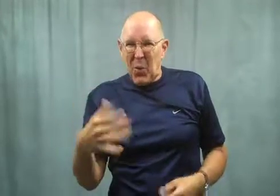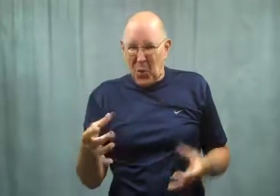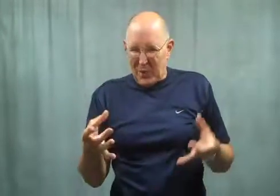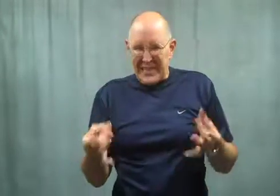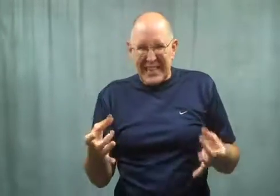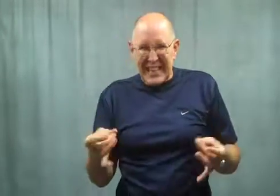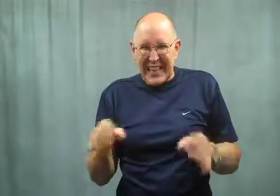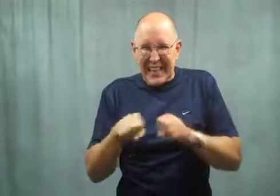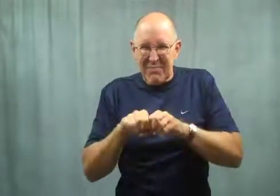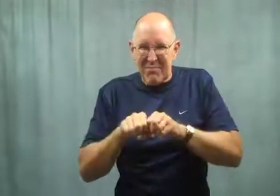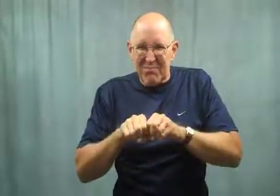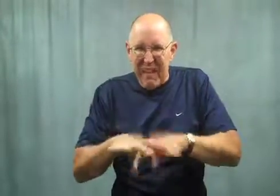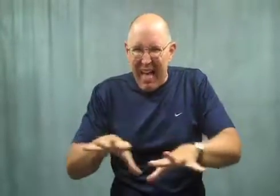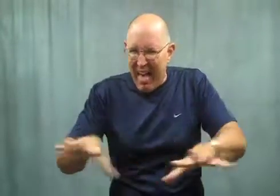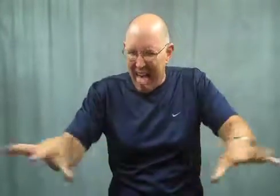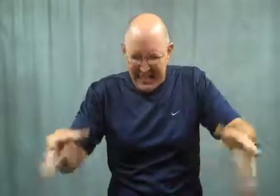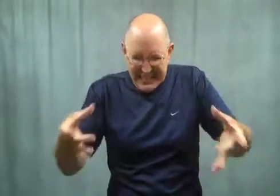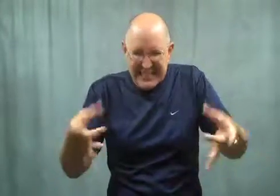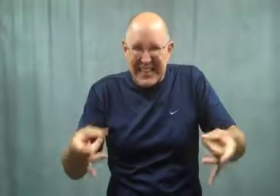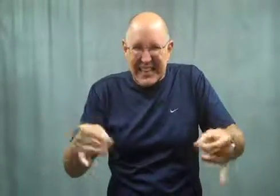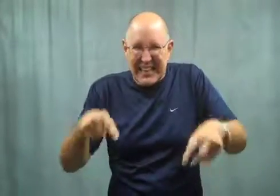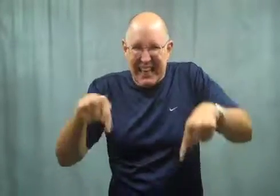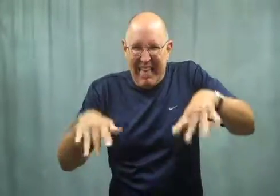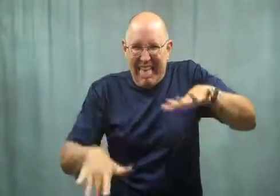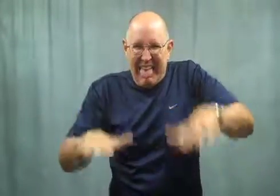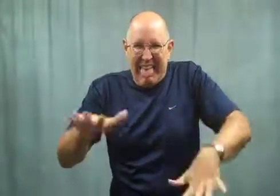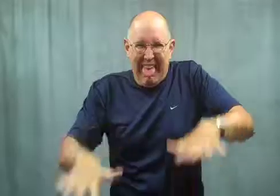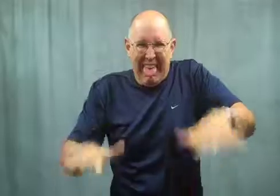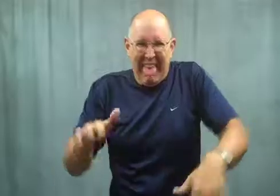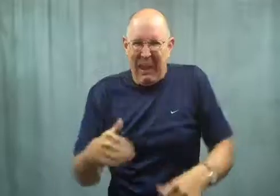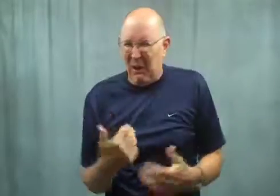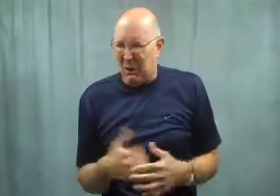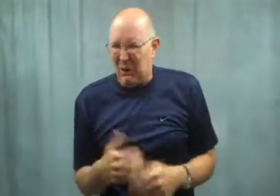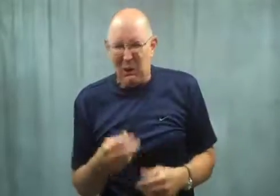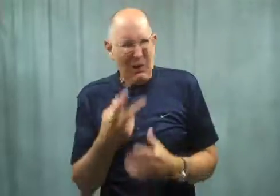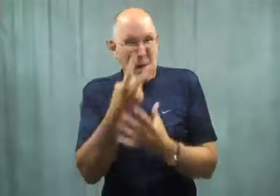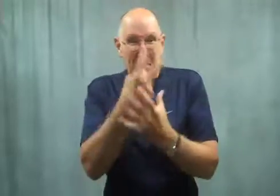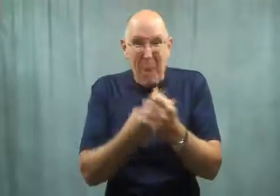It made a sticky mess all over the road.